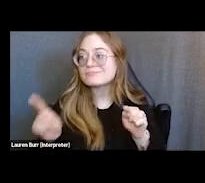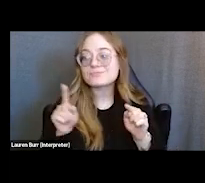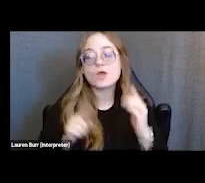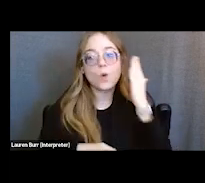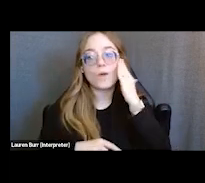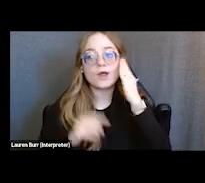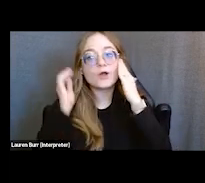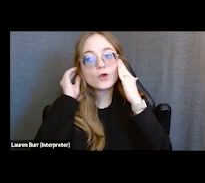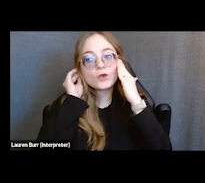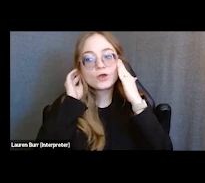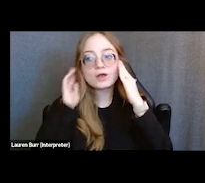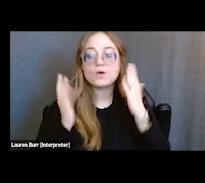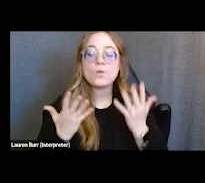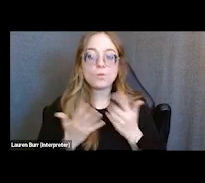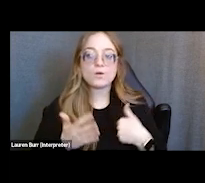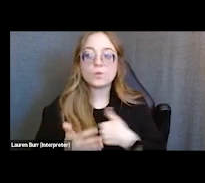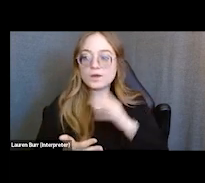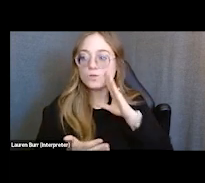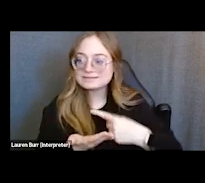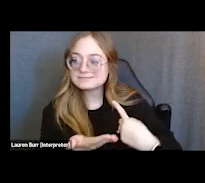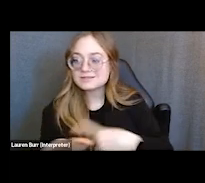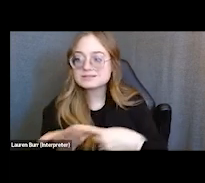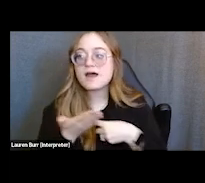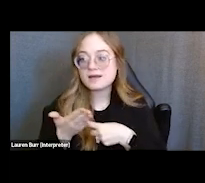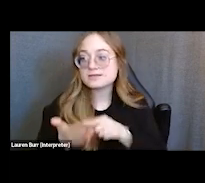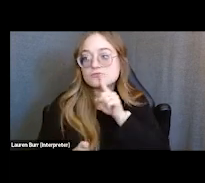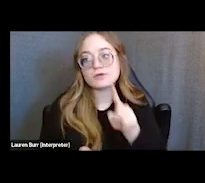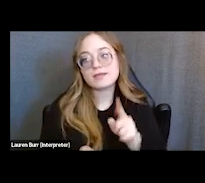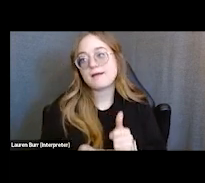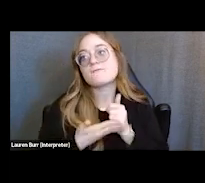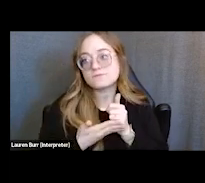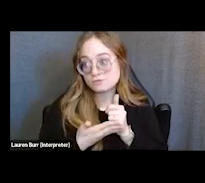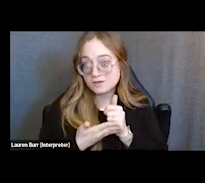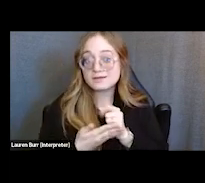things that are being discussed, it's really helpful if we actually see it on paper.